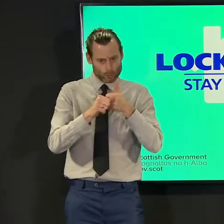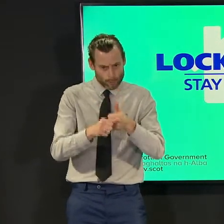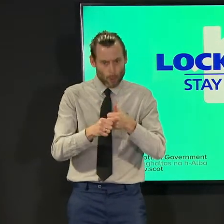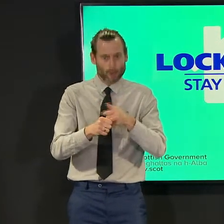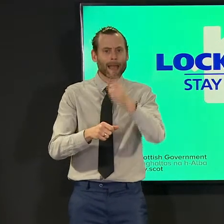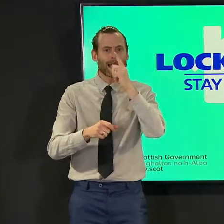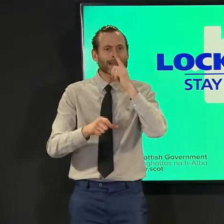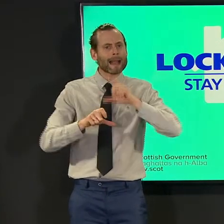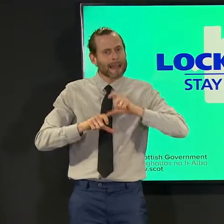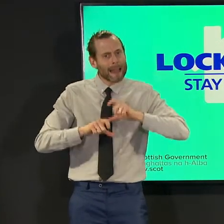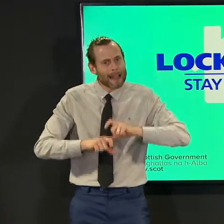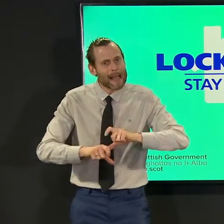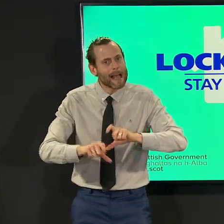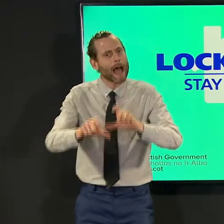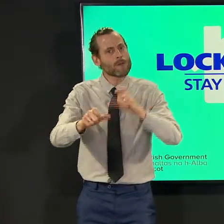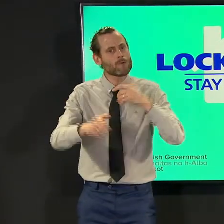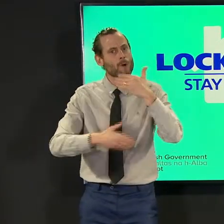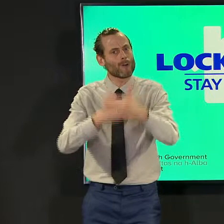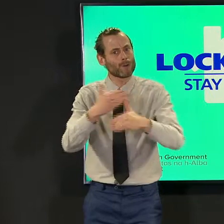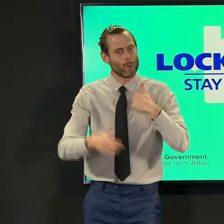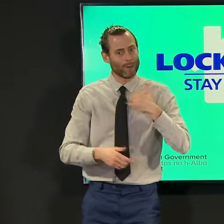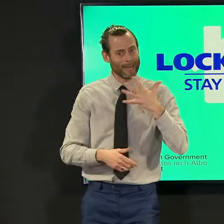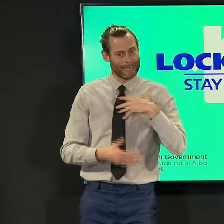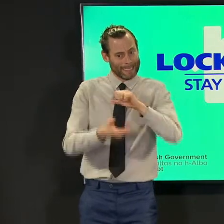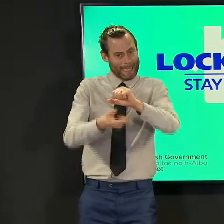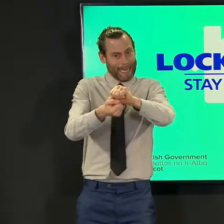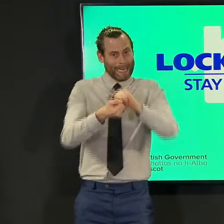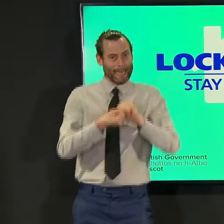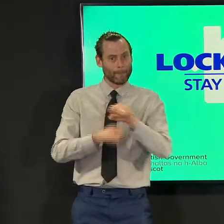we need a strong and resilient workforce with time to recover